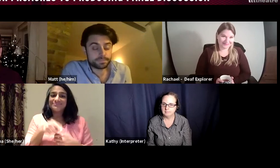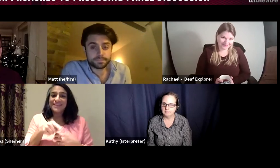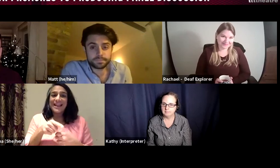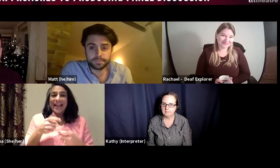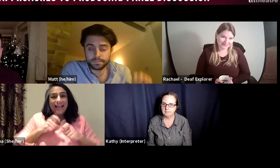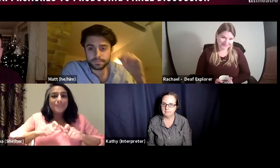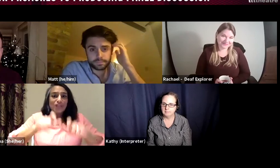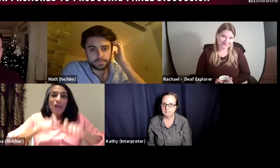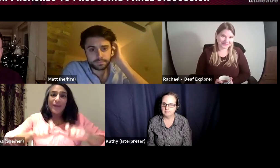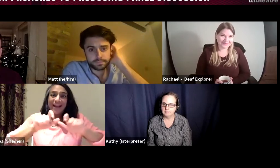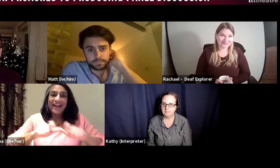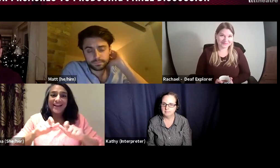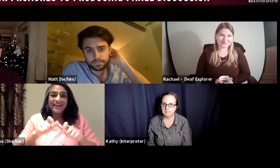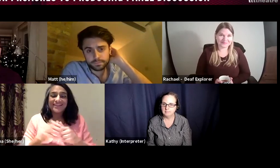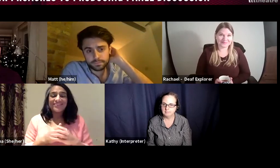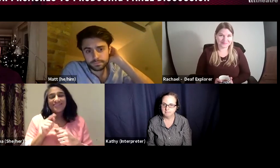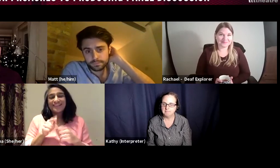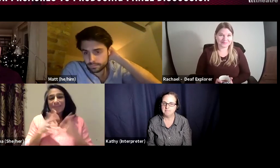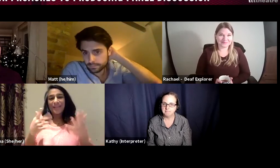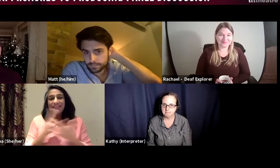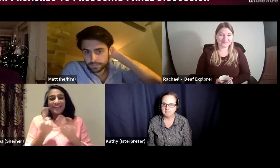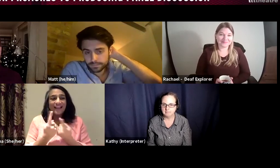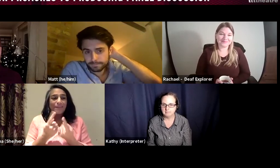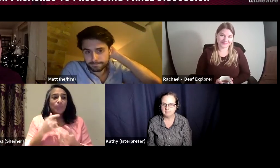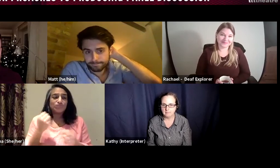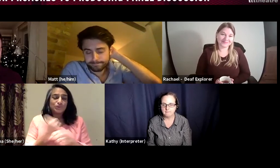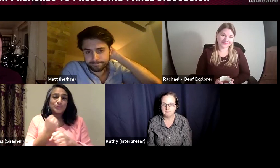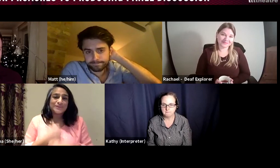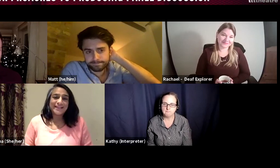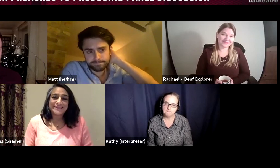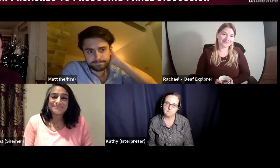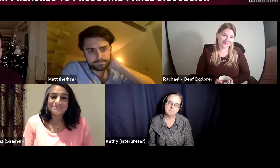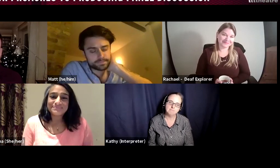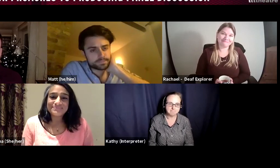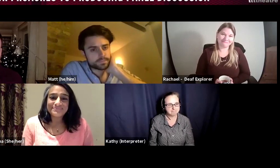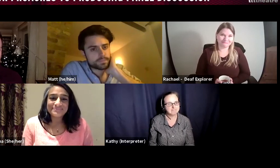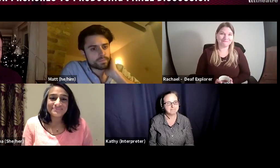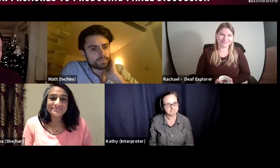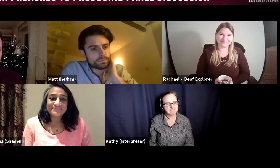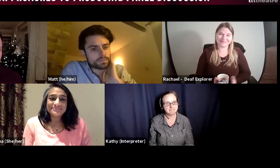So, the passion is what keeps you going, that's a major thing with producing.